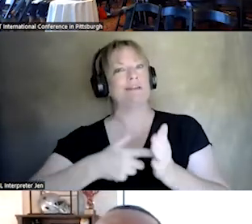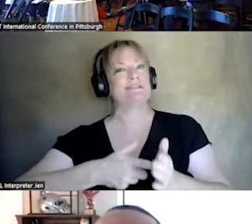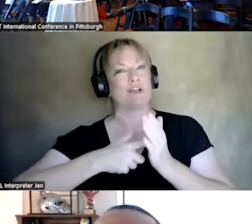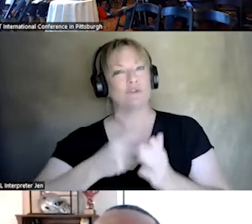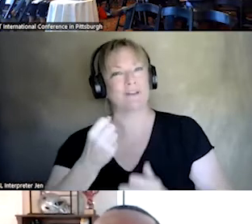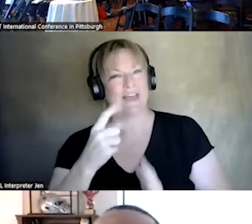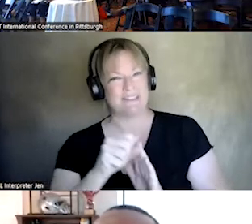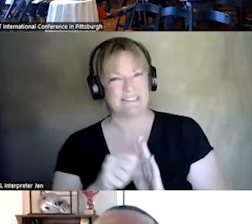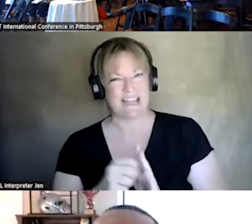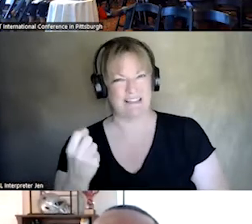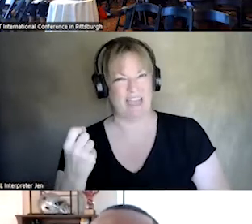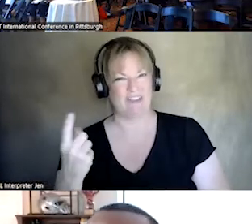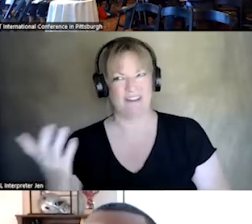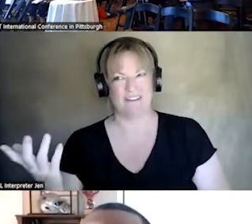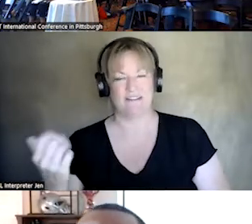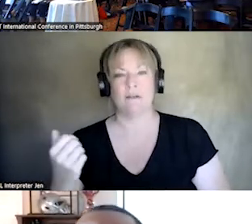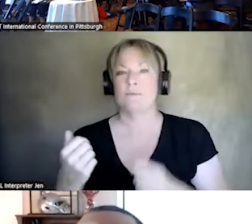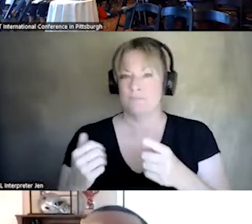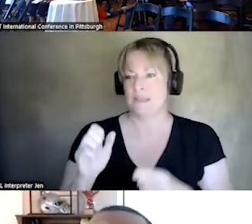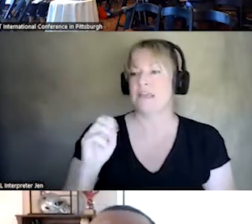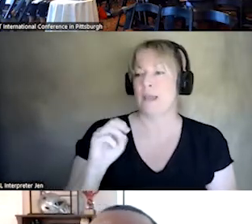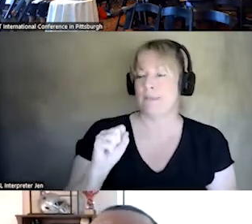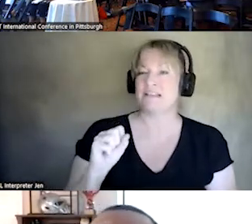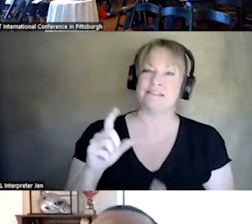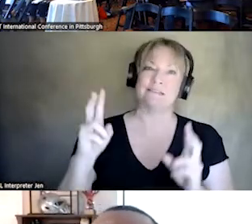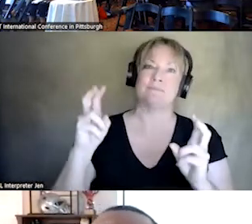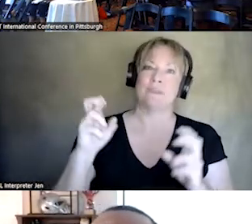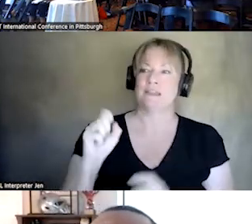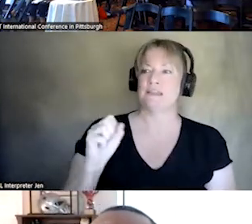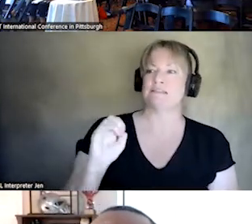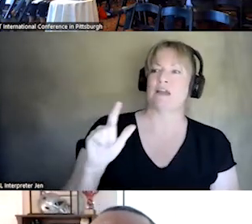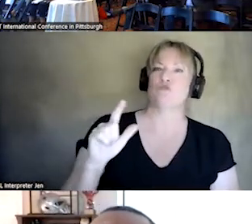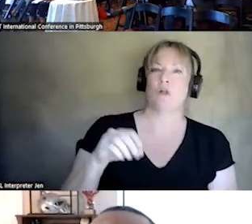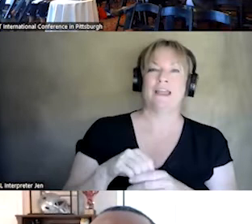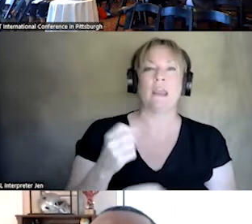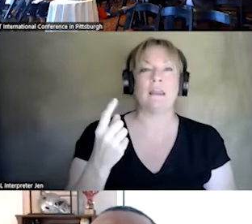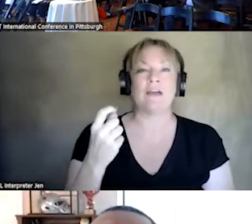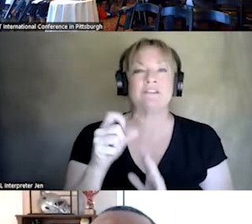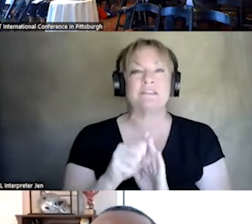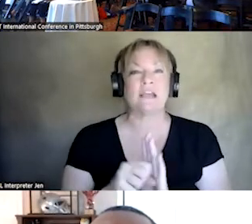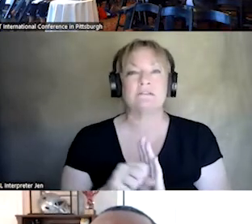EMS IS ESSENTIAL IN 11 STATES AT THIS TIME. HOPING THAT WILL EXPAND.